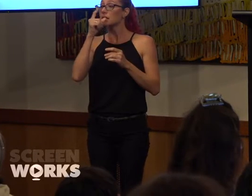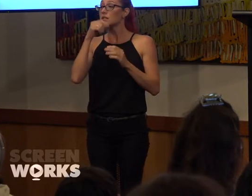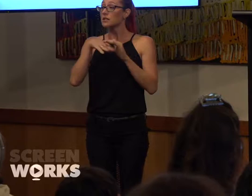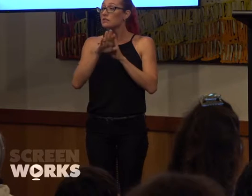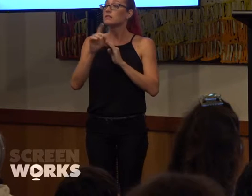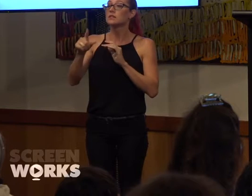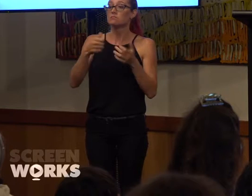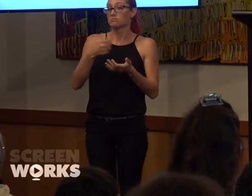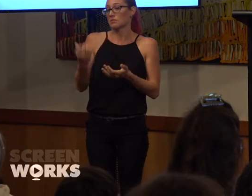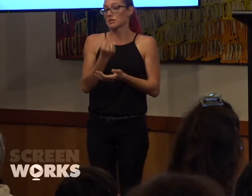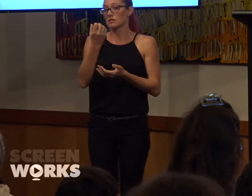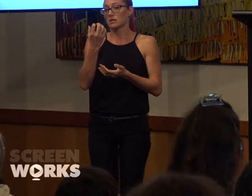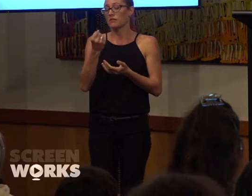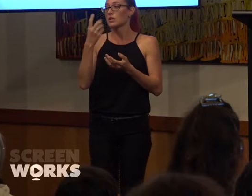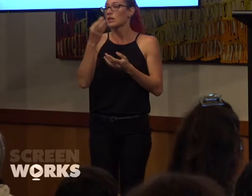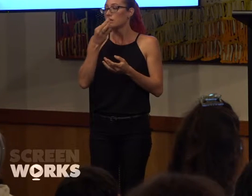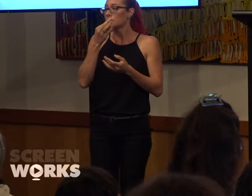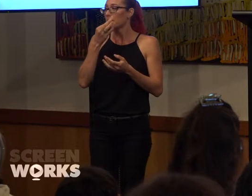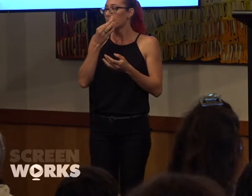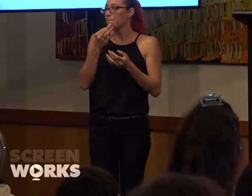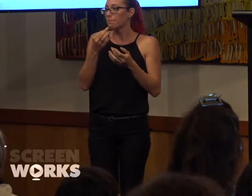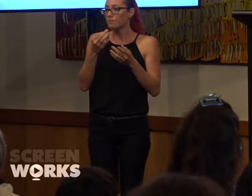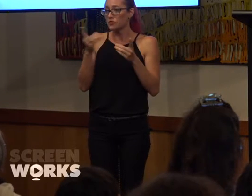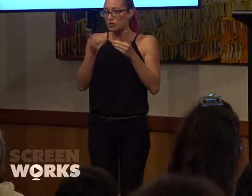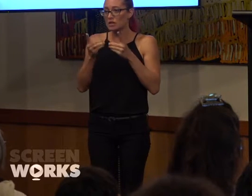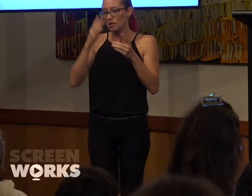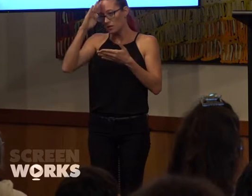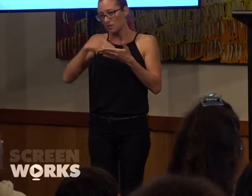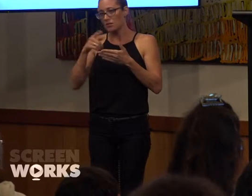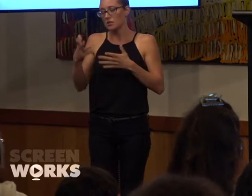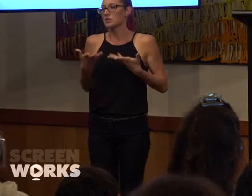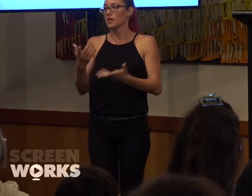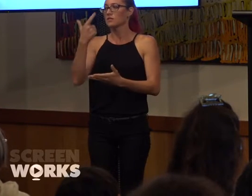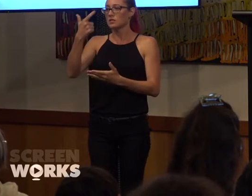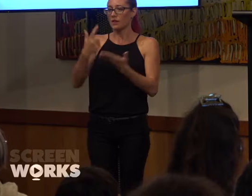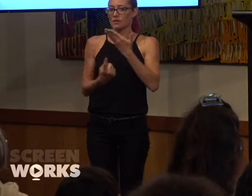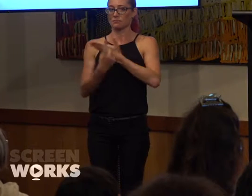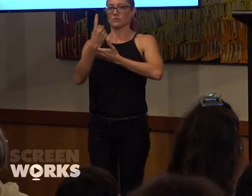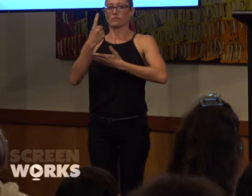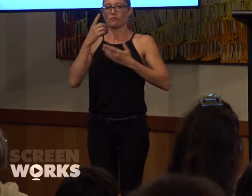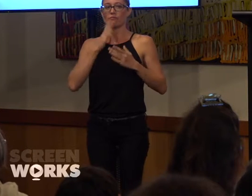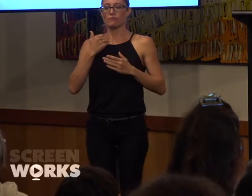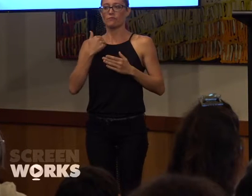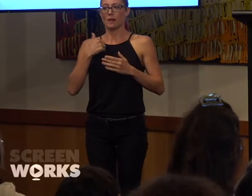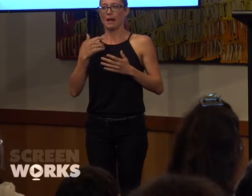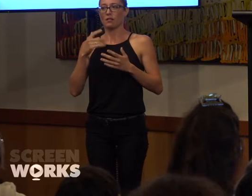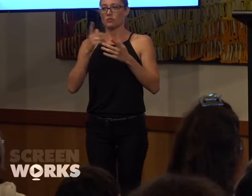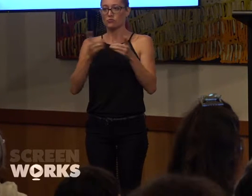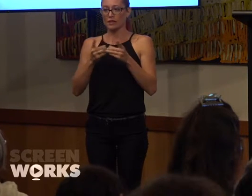that you have to have some directing experience. This is going to give seven emerging female directors the opportunity to go and spend time in